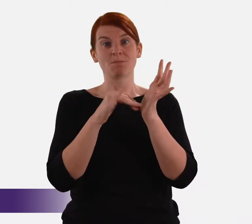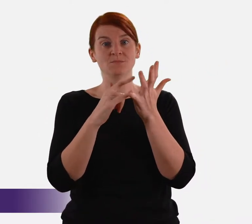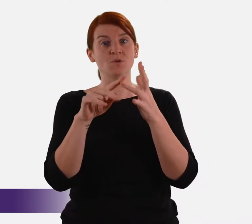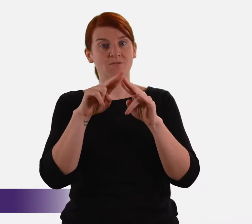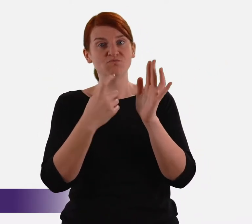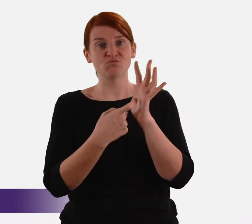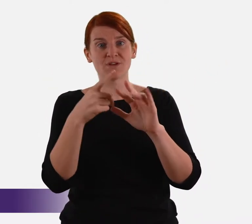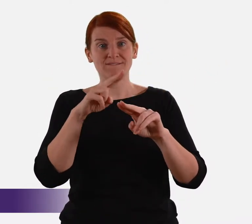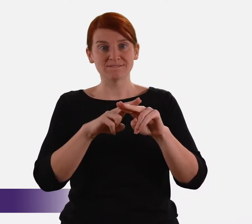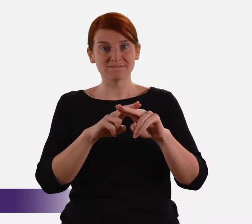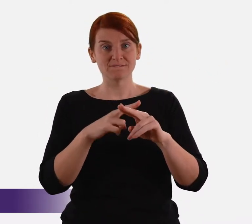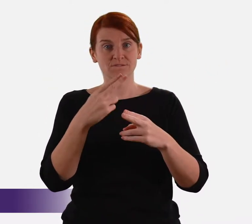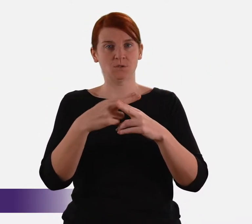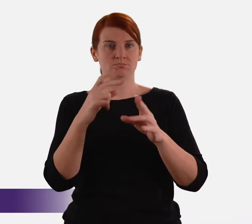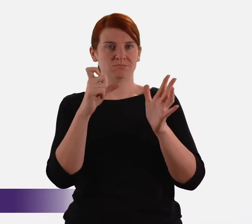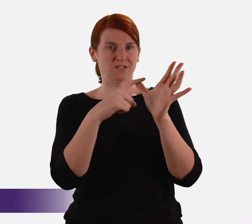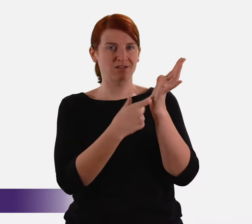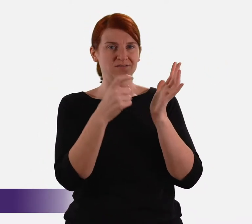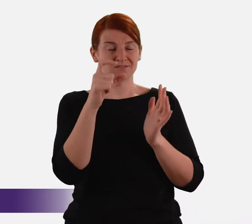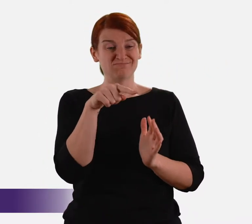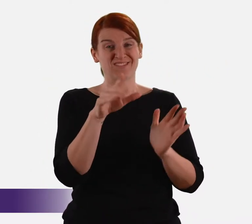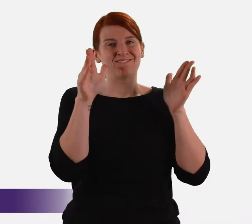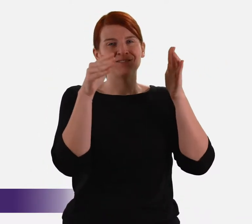terms of reference for CARC, which focussed on